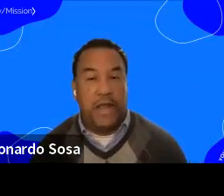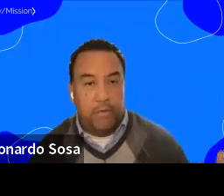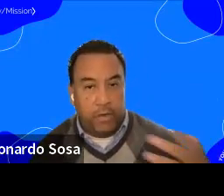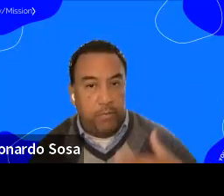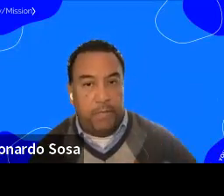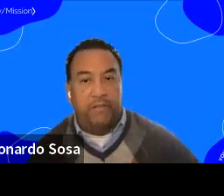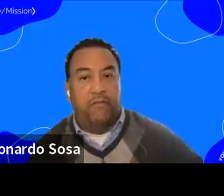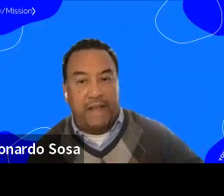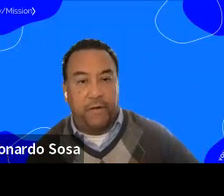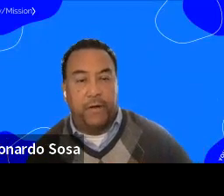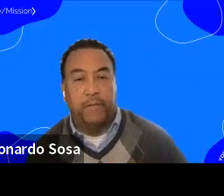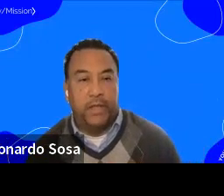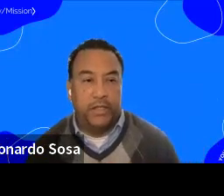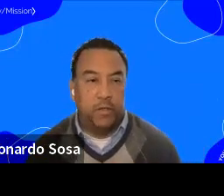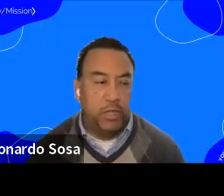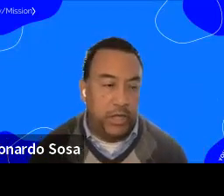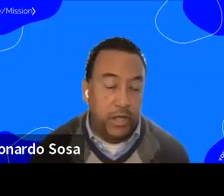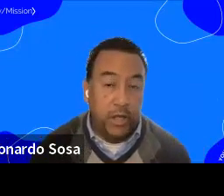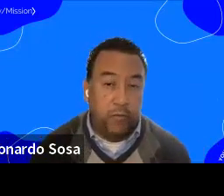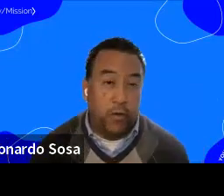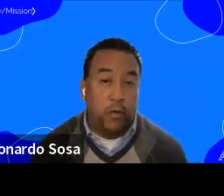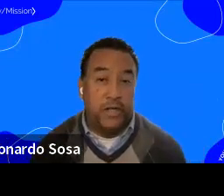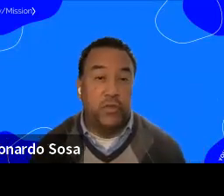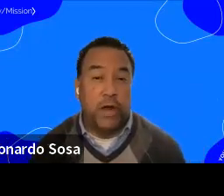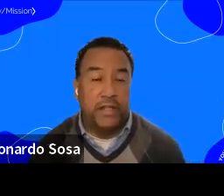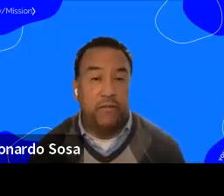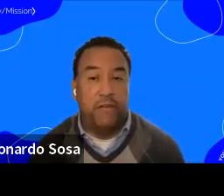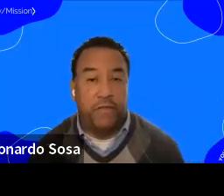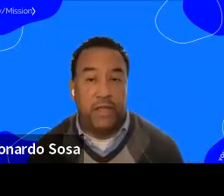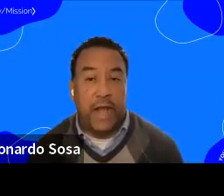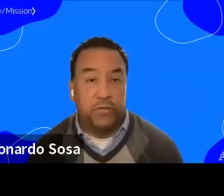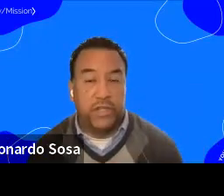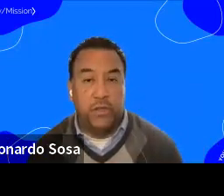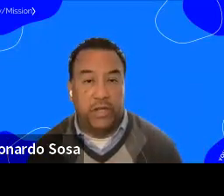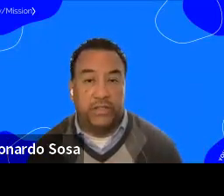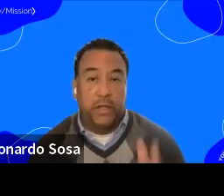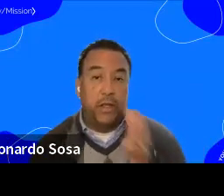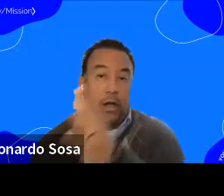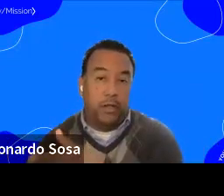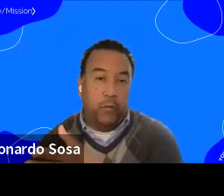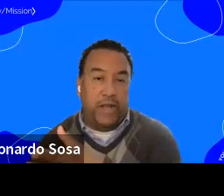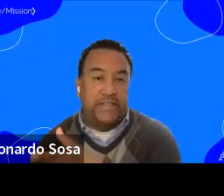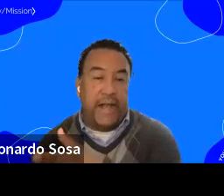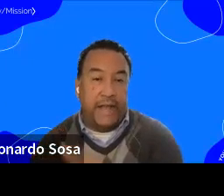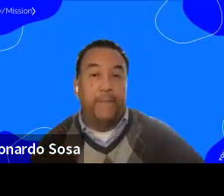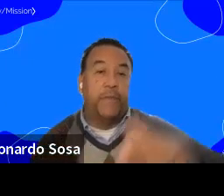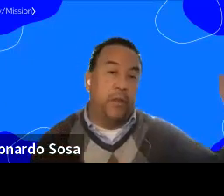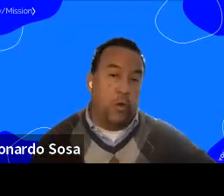We were able to implement fiber in this community for over 250 housing units on the west side,